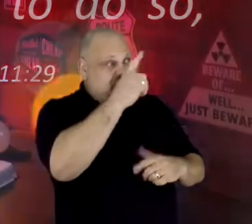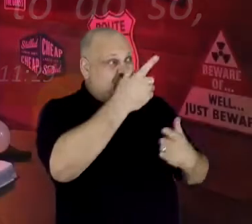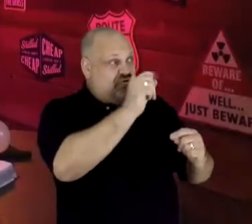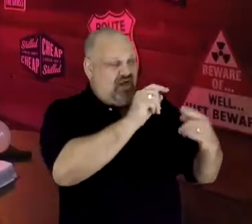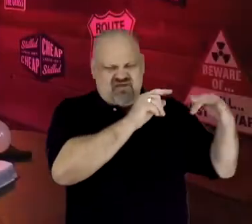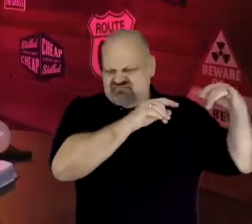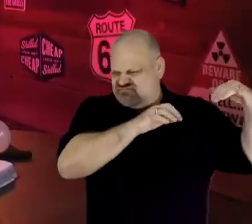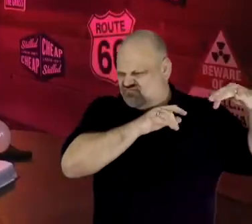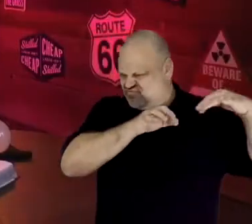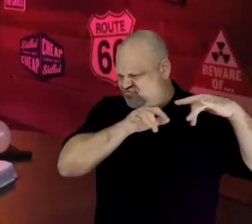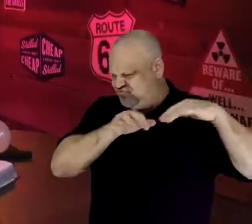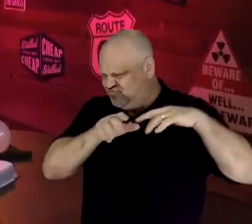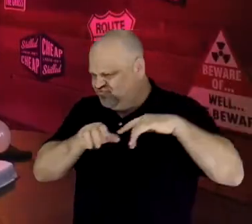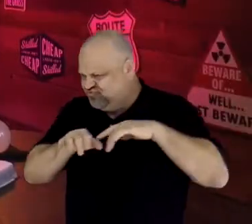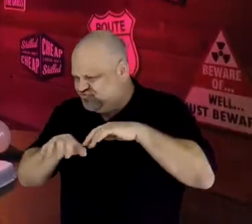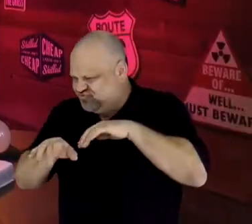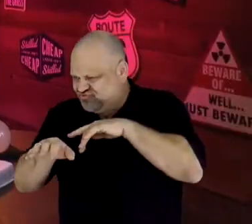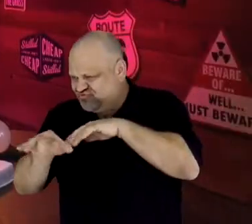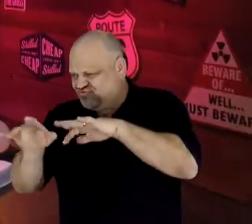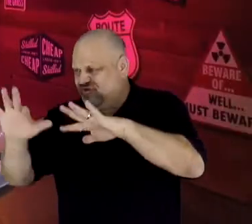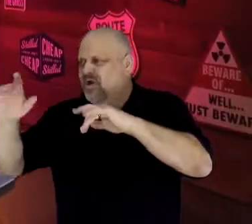It doesn't matter how many times we read